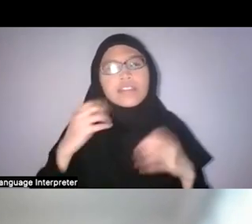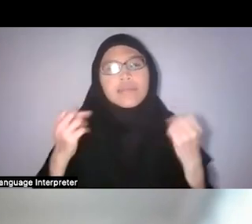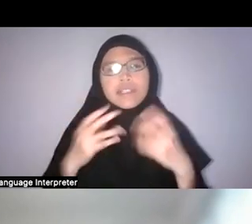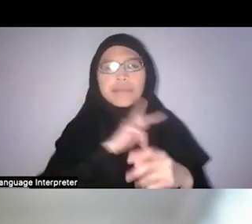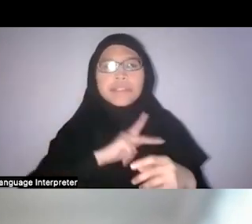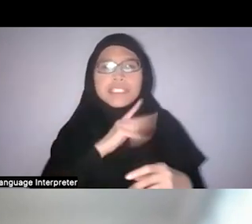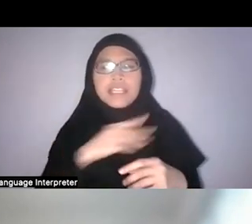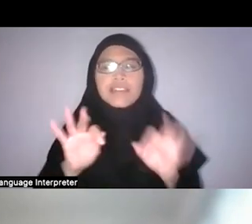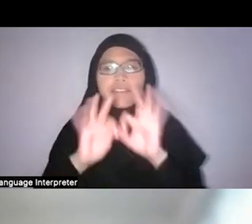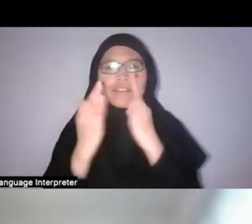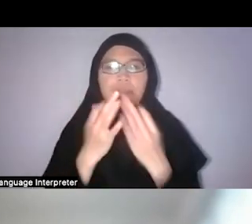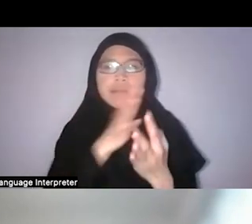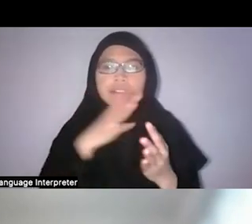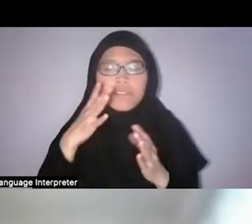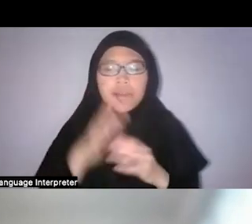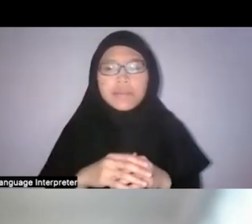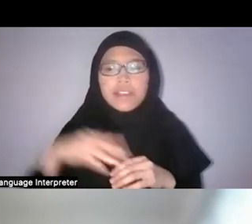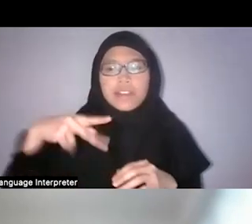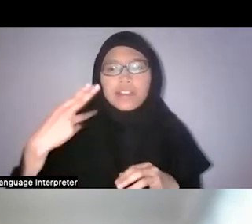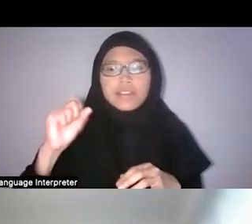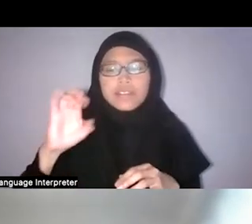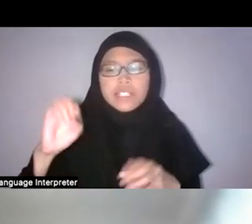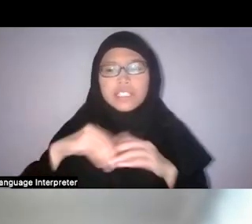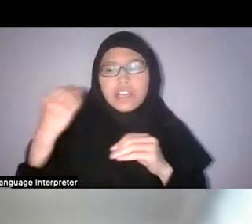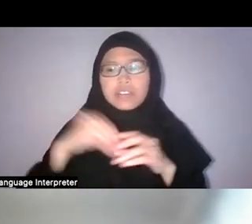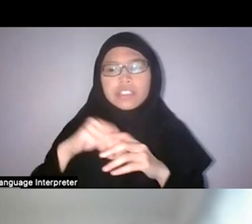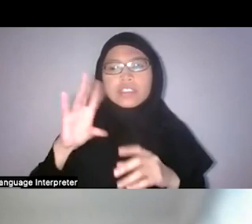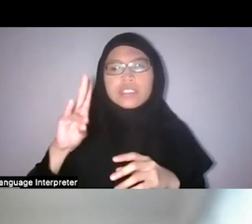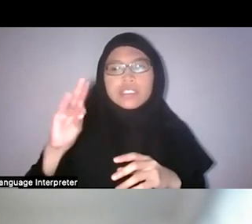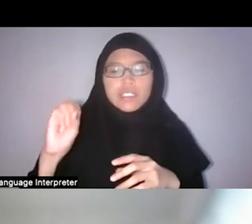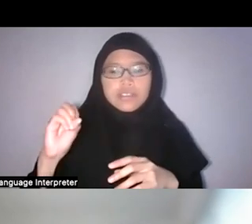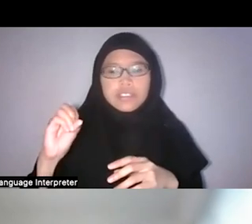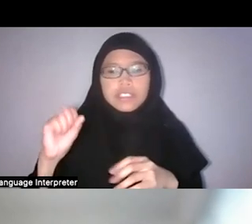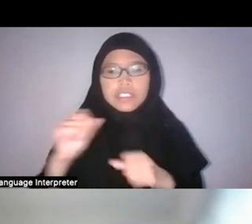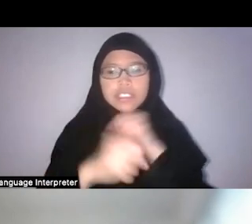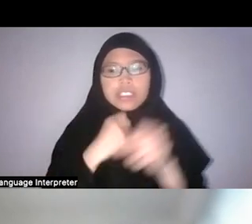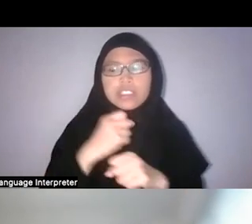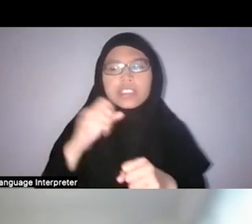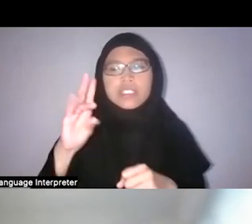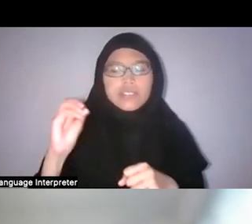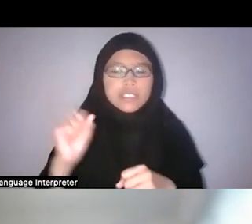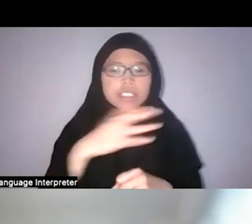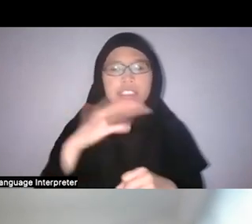phased out in ’70s and ’80s particularly, including vegetable and fruit farms.